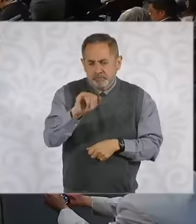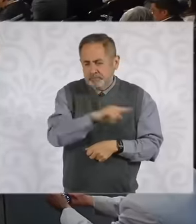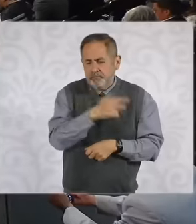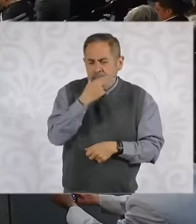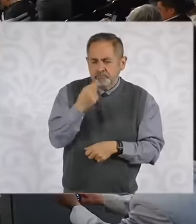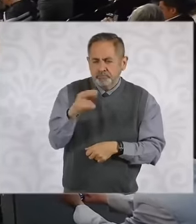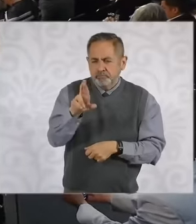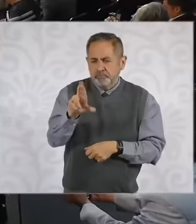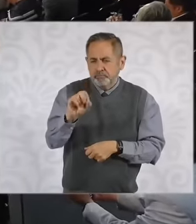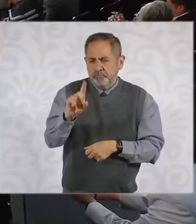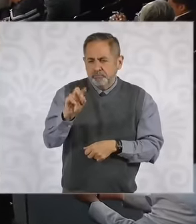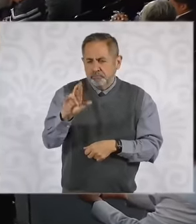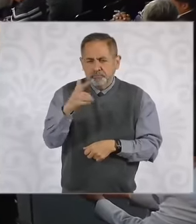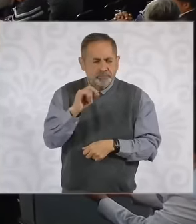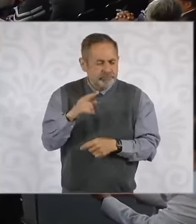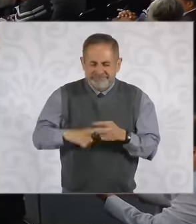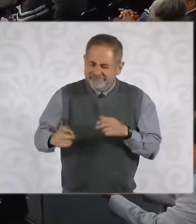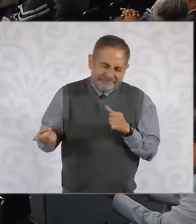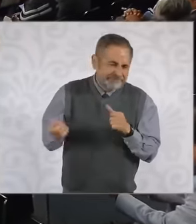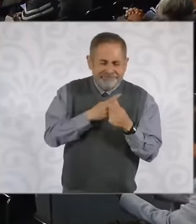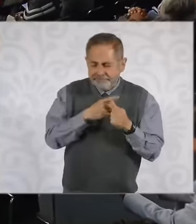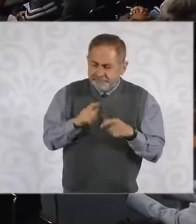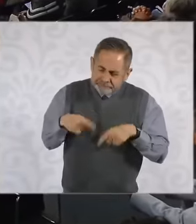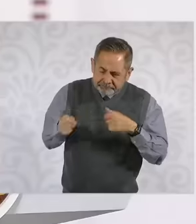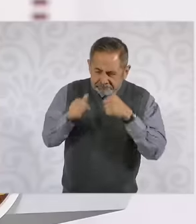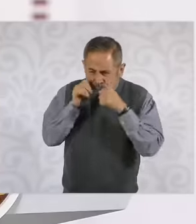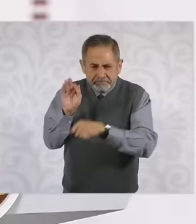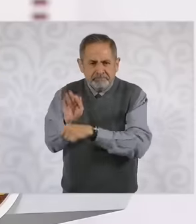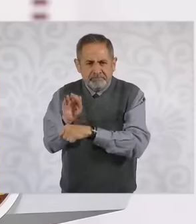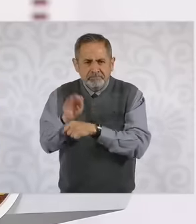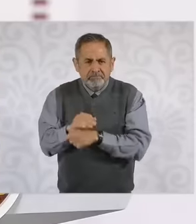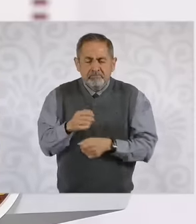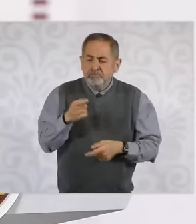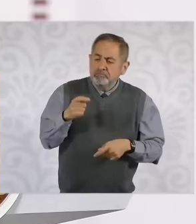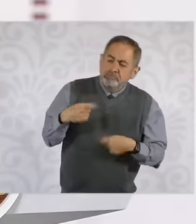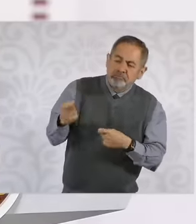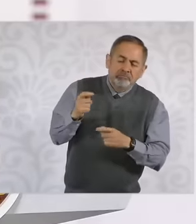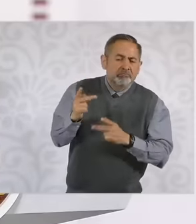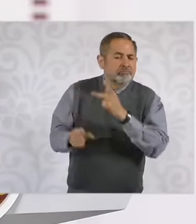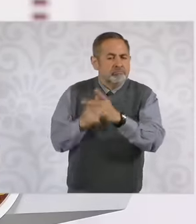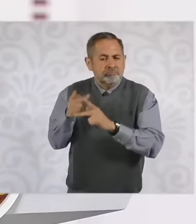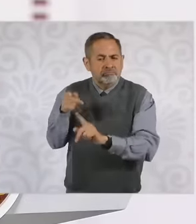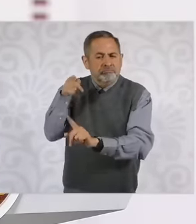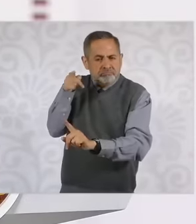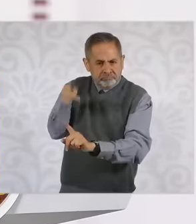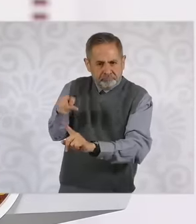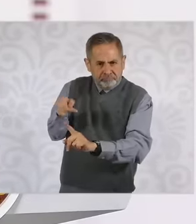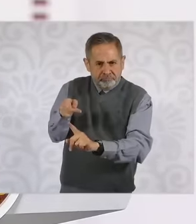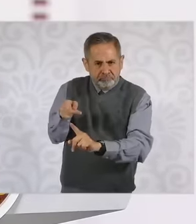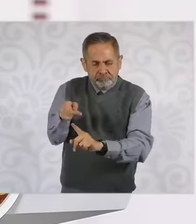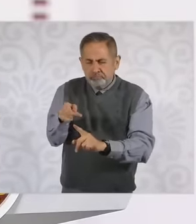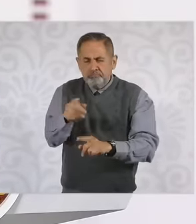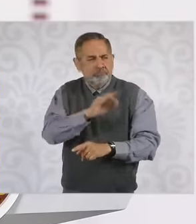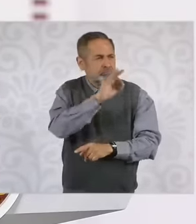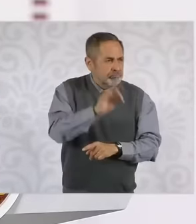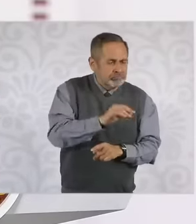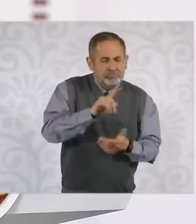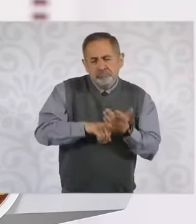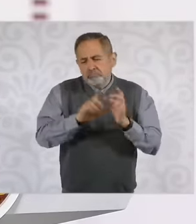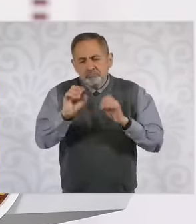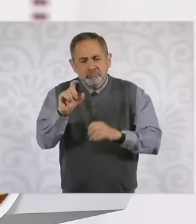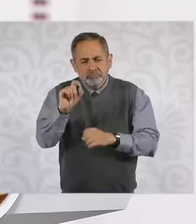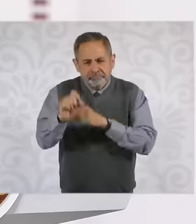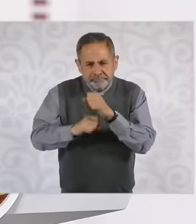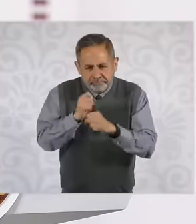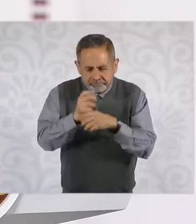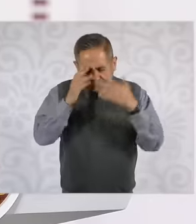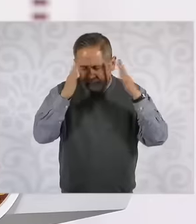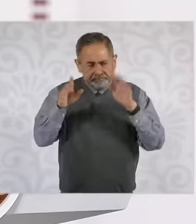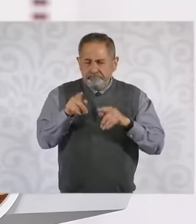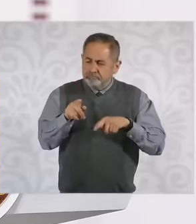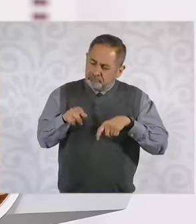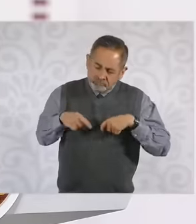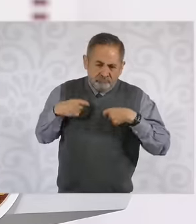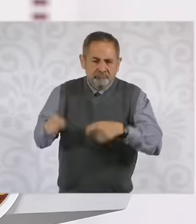firstly, to those who are given zero interest rate financing for 20 years where they cannot